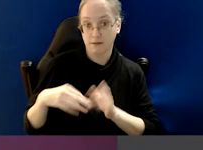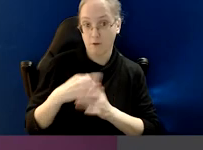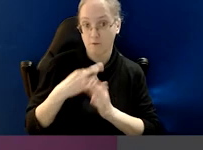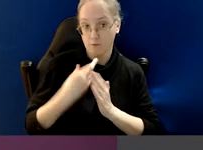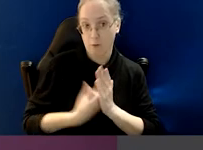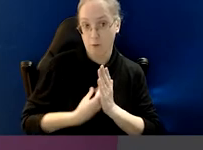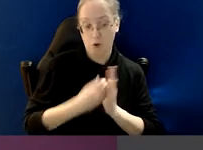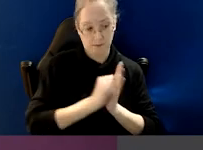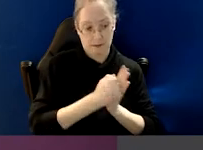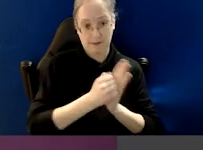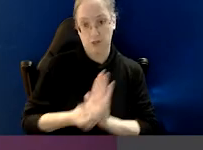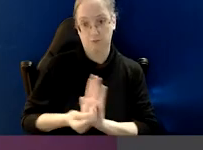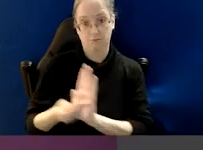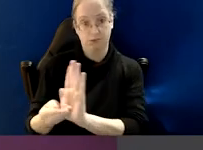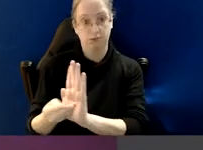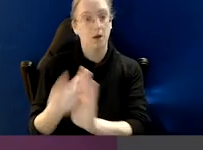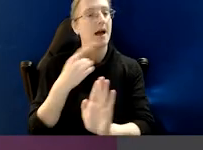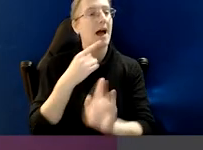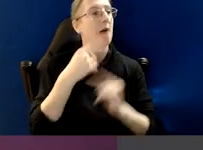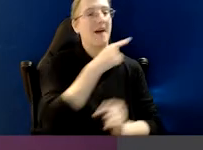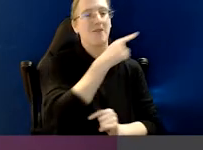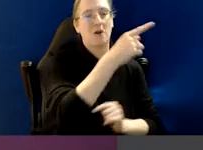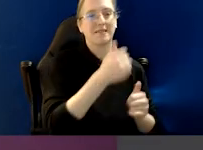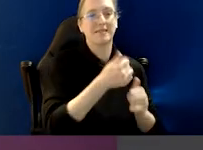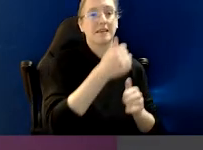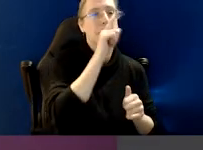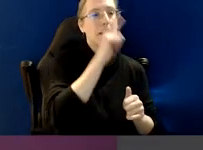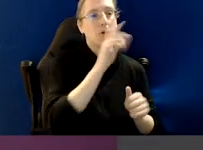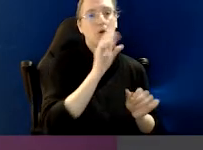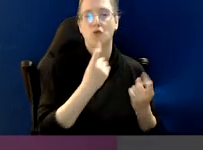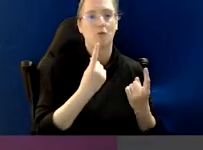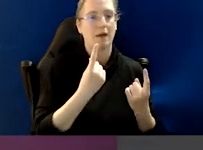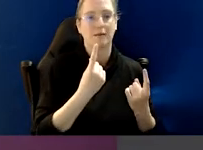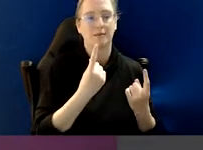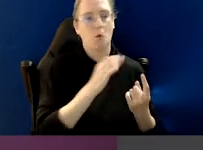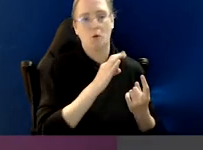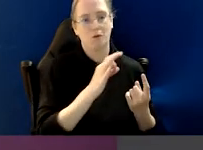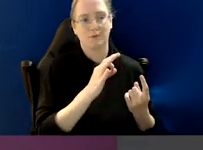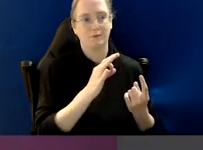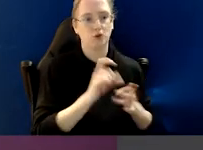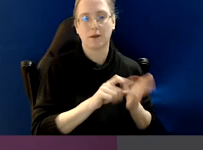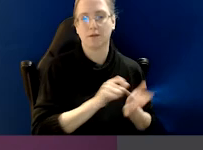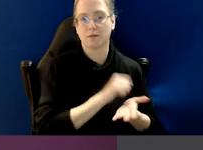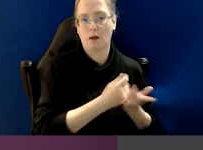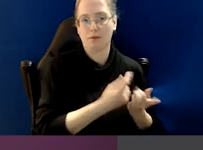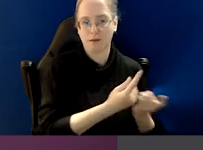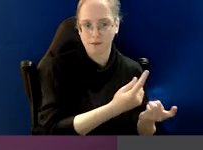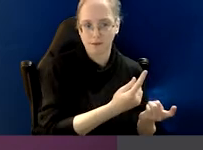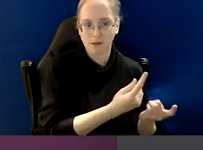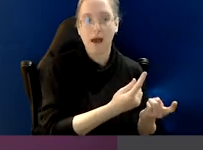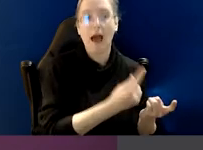that involve senior people not getting it, and the consequences of that on public trust.